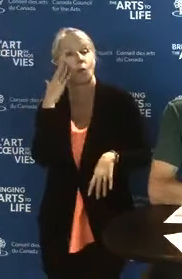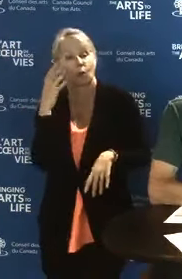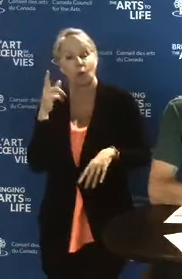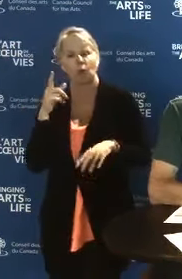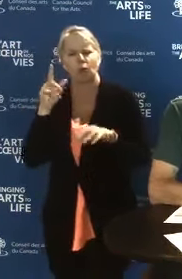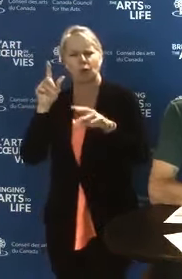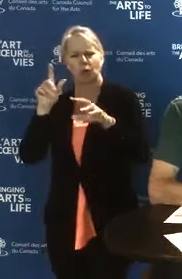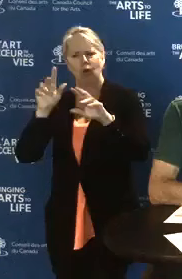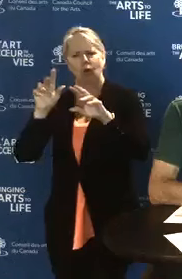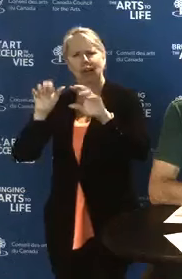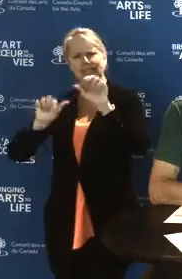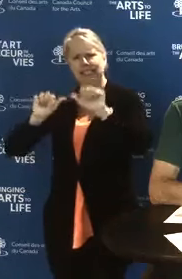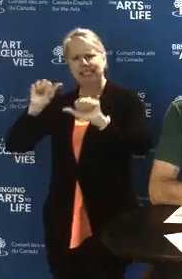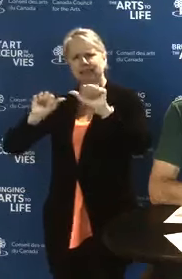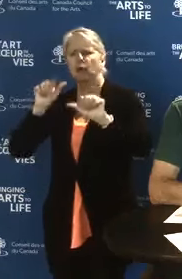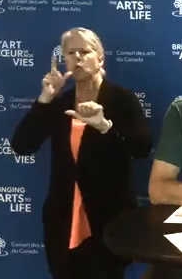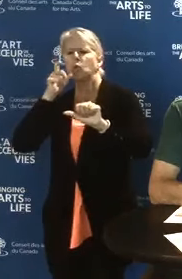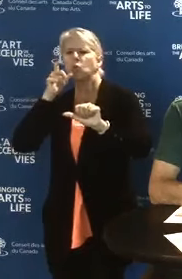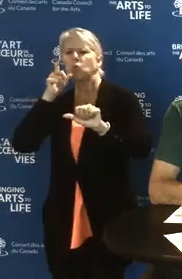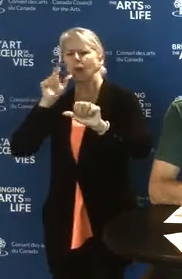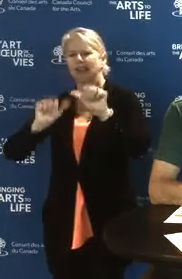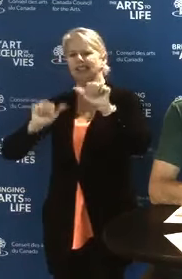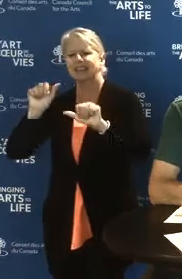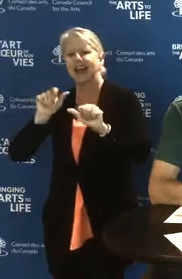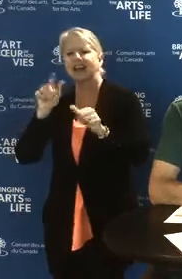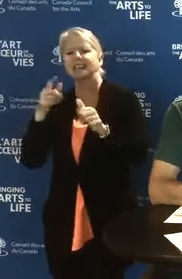Who is assessing these initiatives?